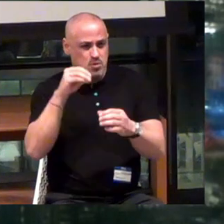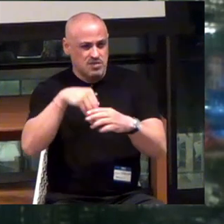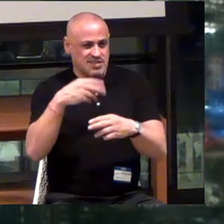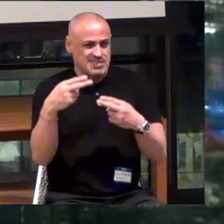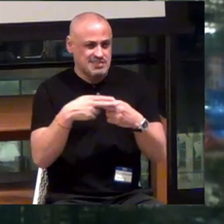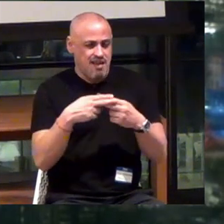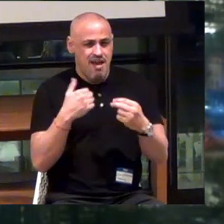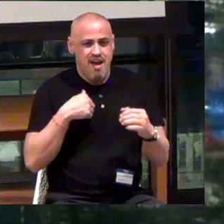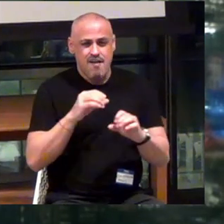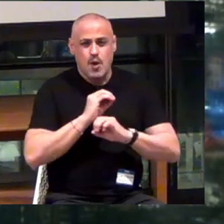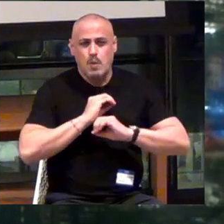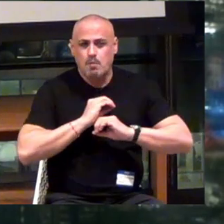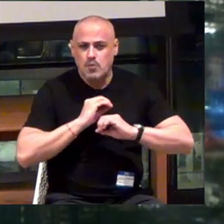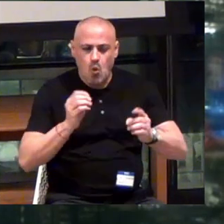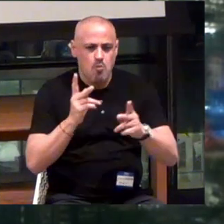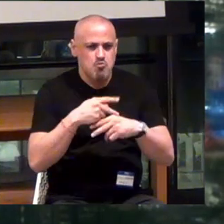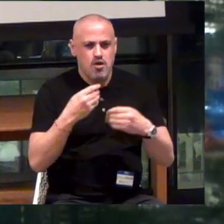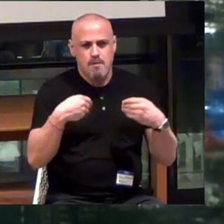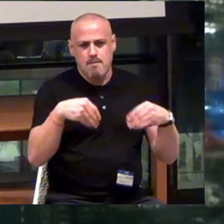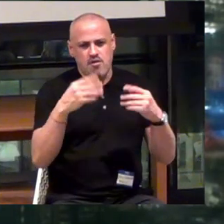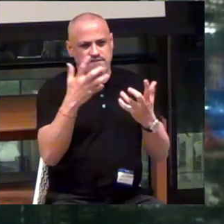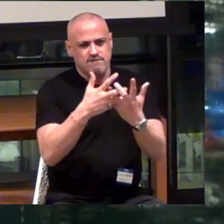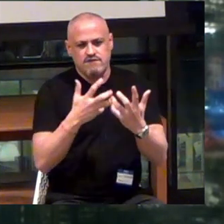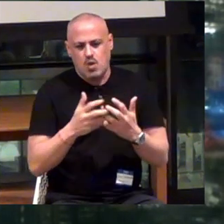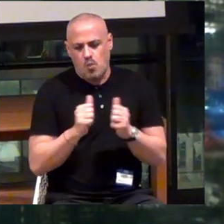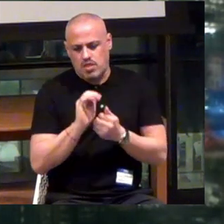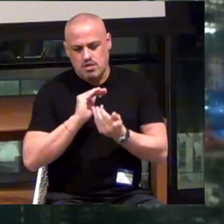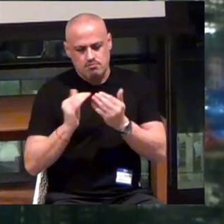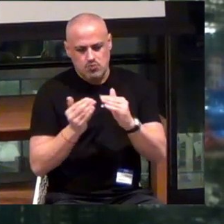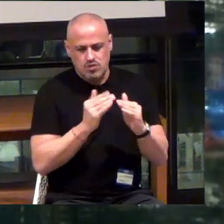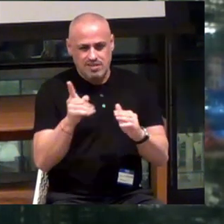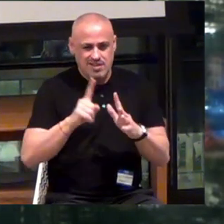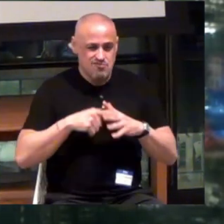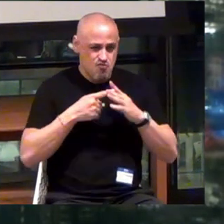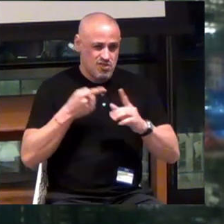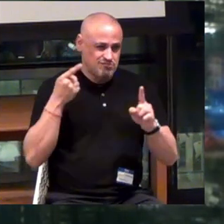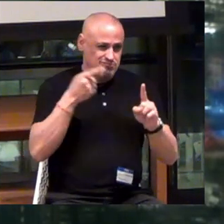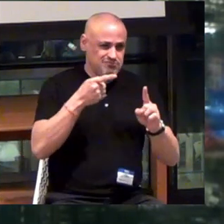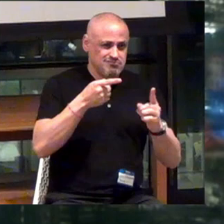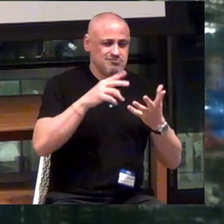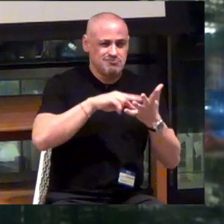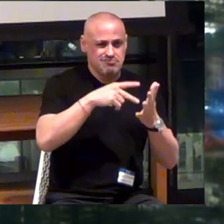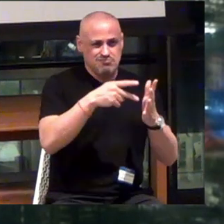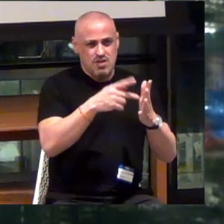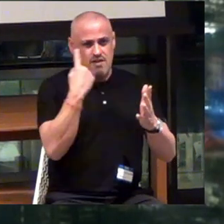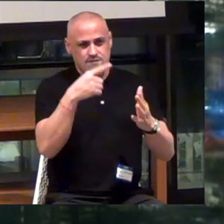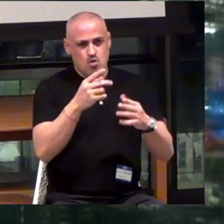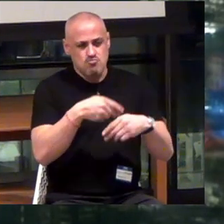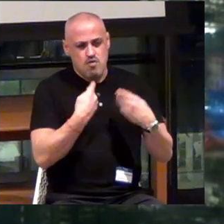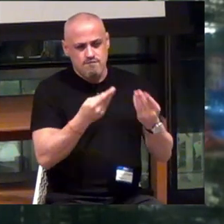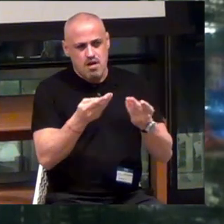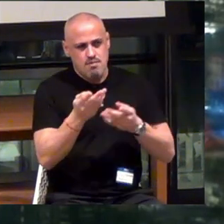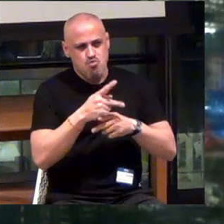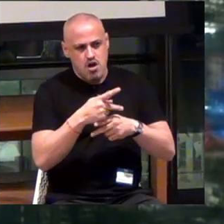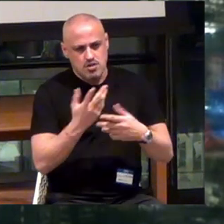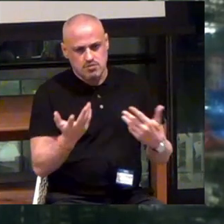Have virtually no product market fit with the community that they originally intended to provide product to.